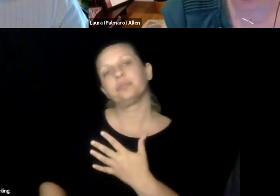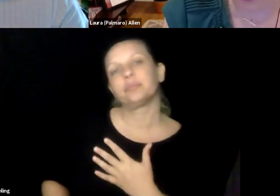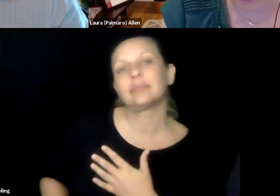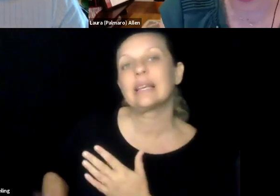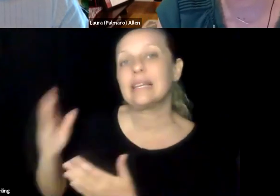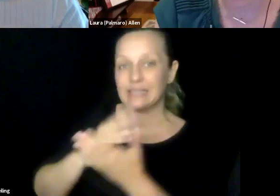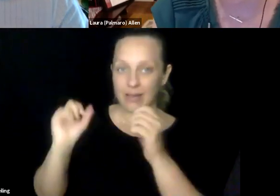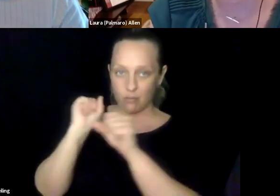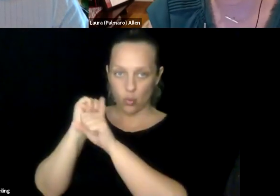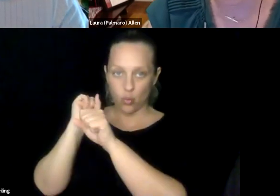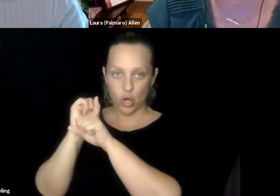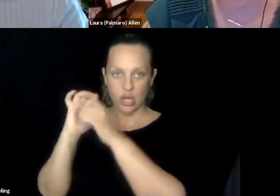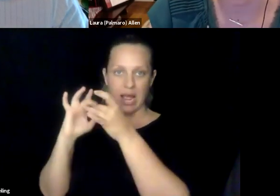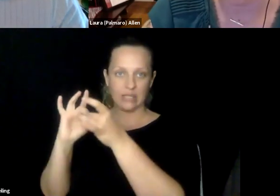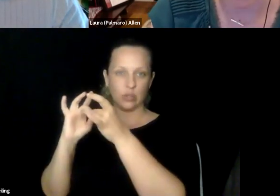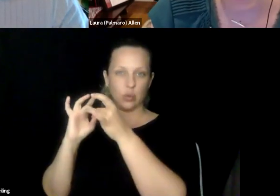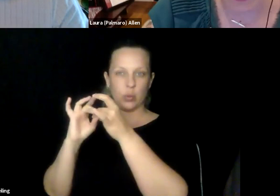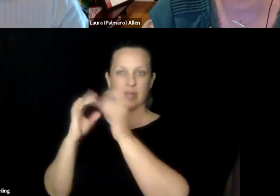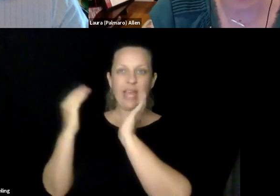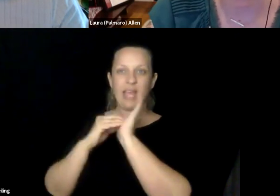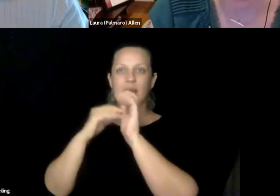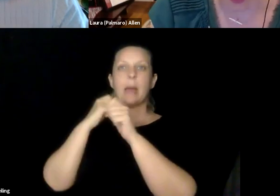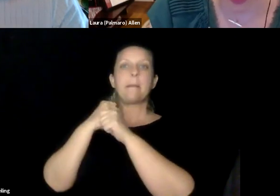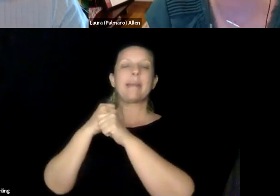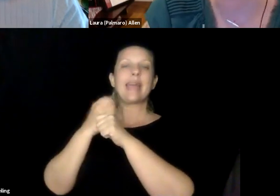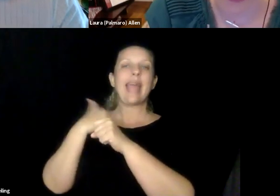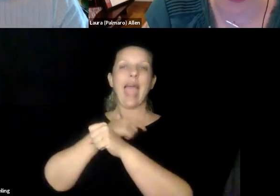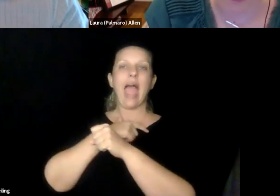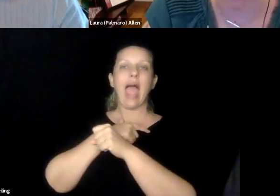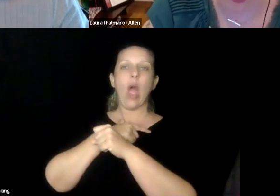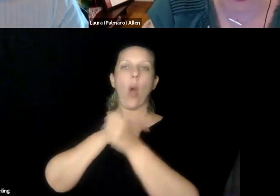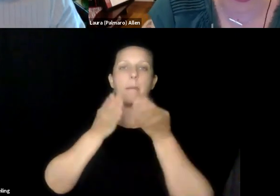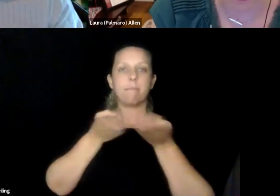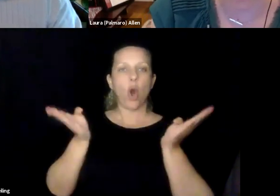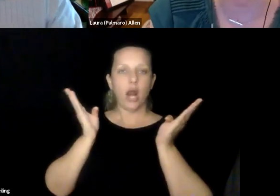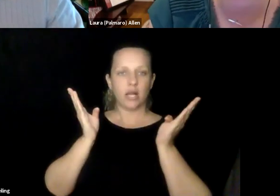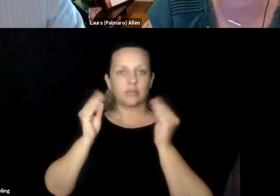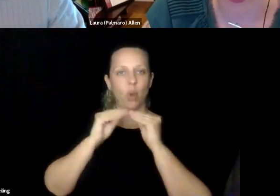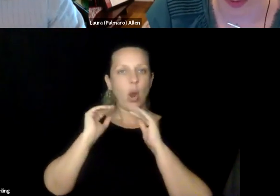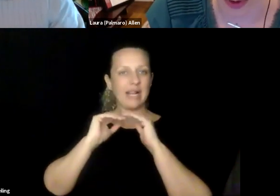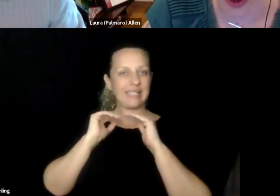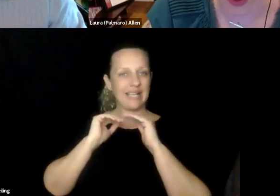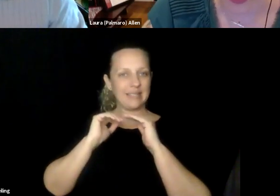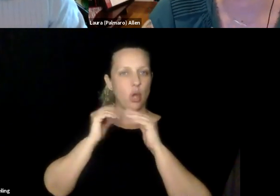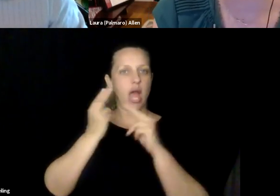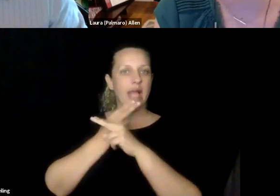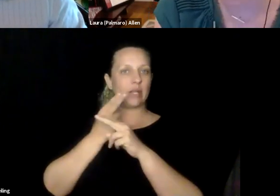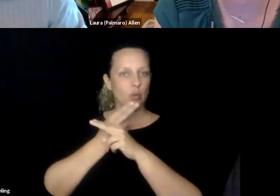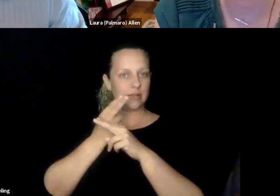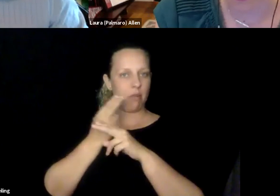think -- a lot of the work that Google does, it can break it down into a few different chunks. Some of the work has to do, again,